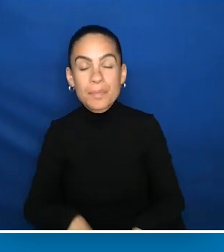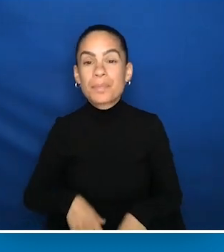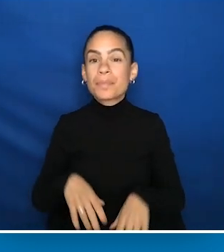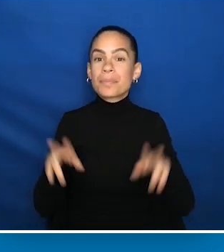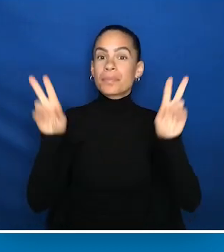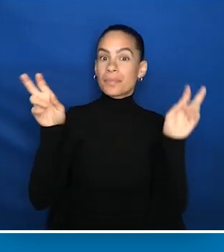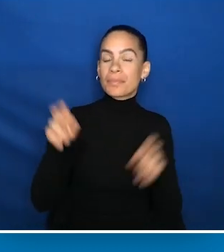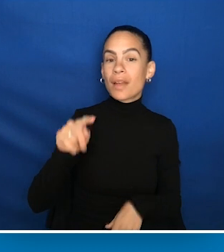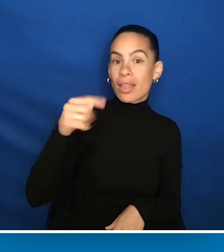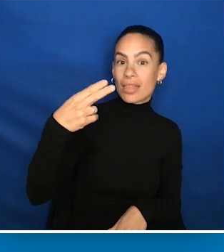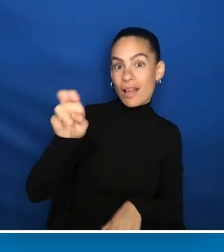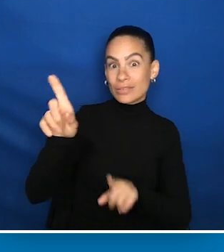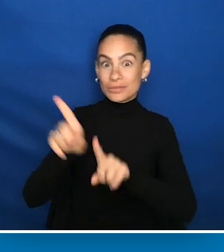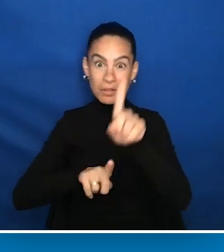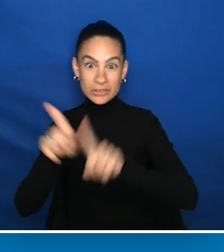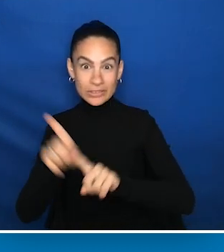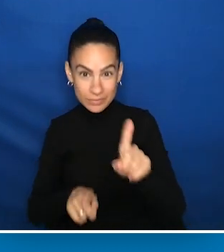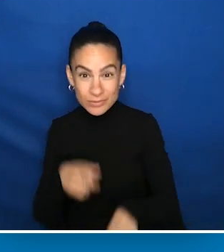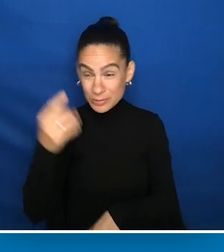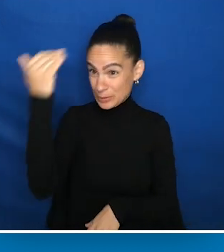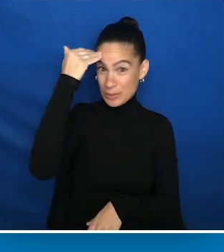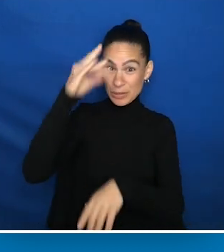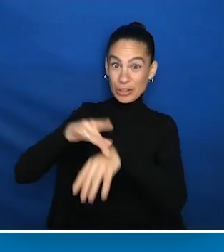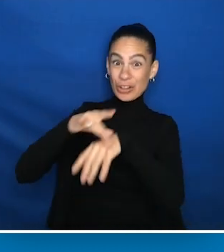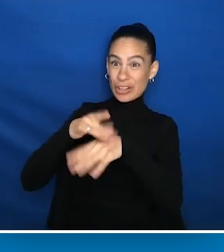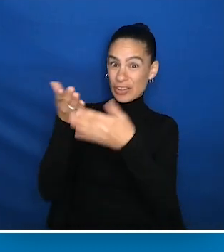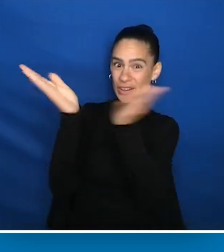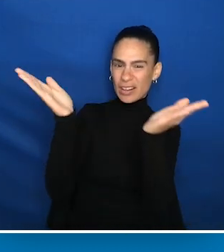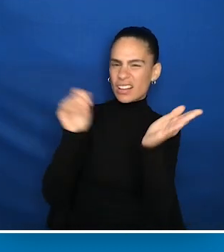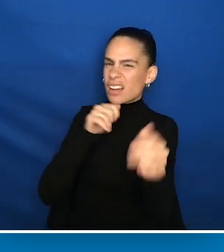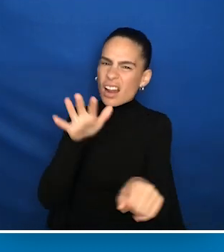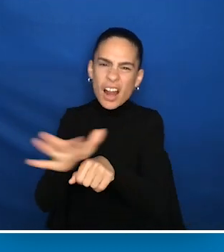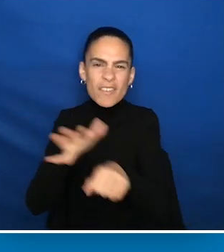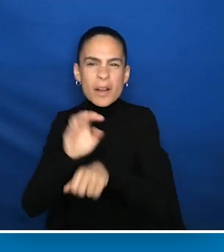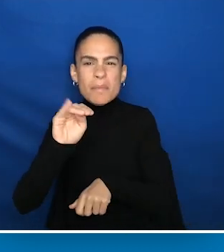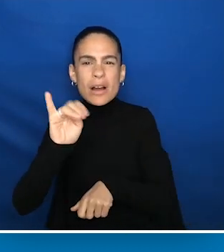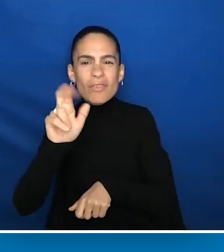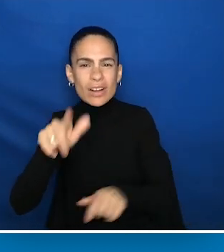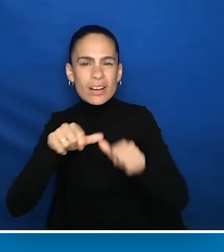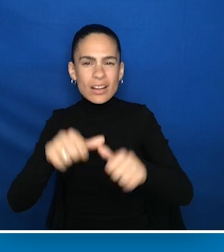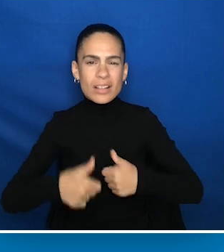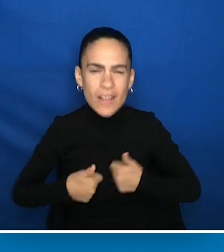This poem is called The Stars because we're all pieces of stars. In case you don't know, the Earth doesn't have enough minerals to create life.